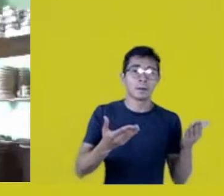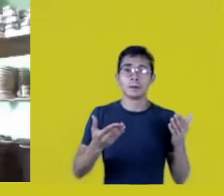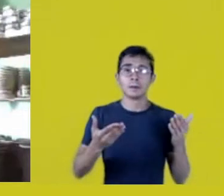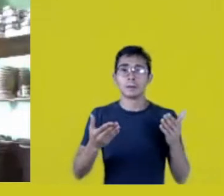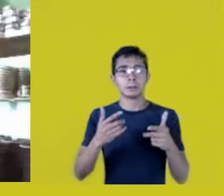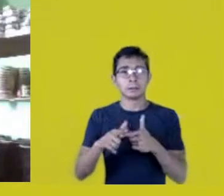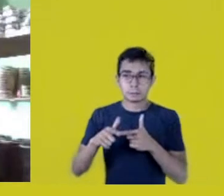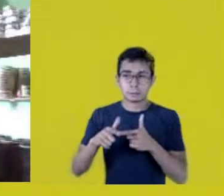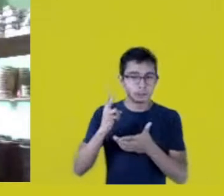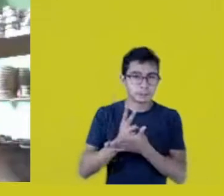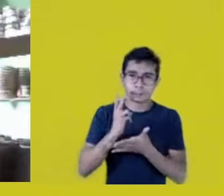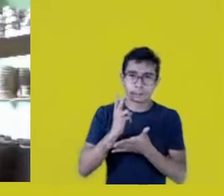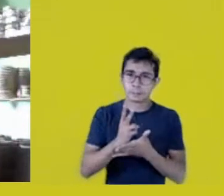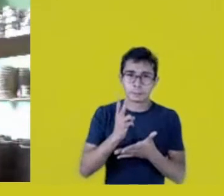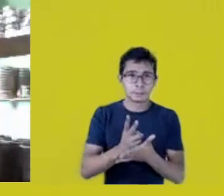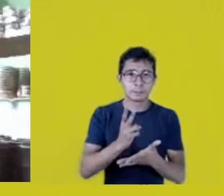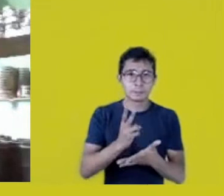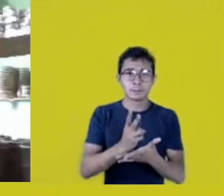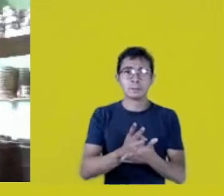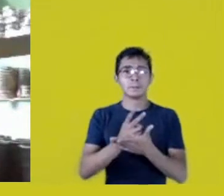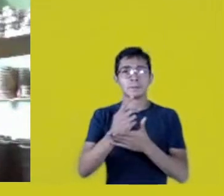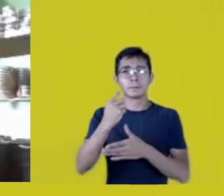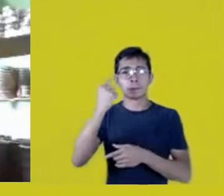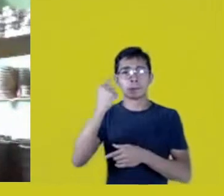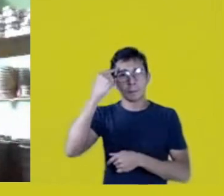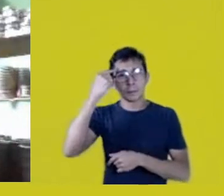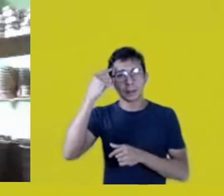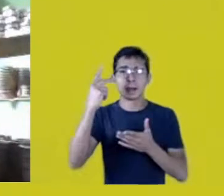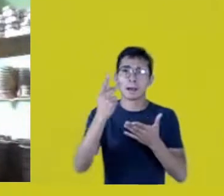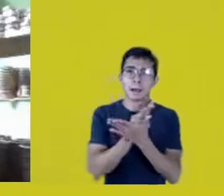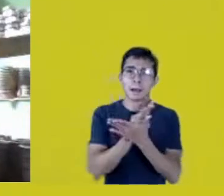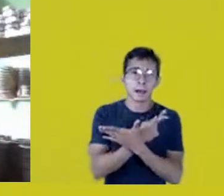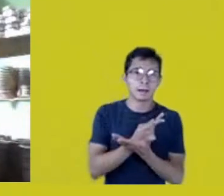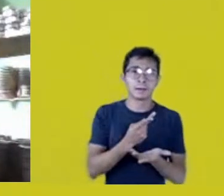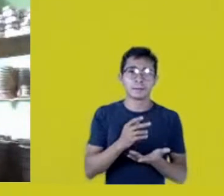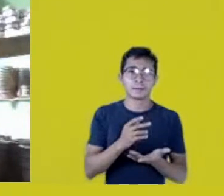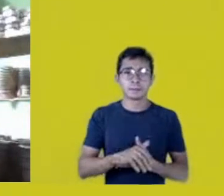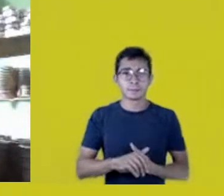Conceptualize a few thoughts, saying that our wisdom is scientific,